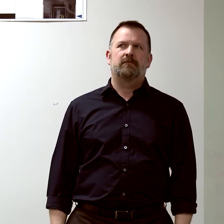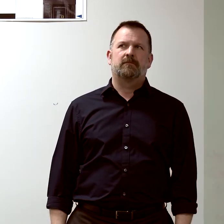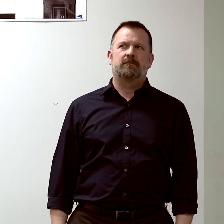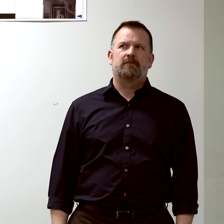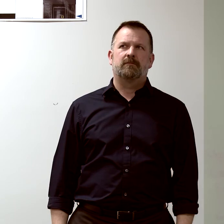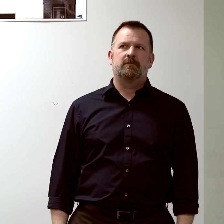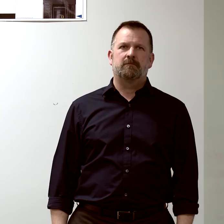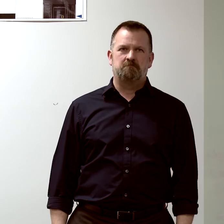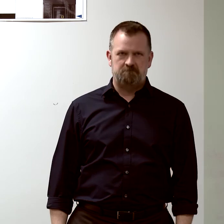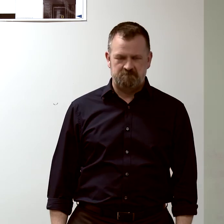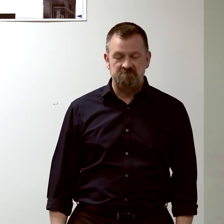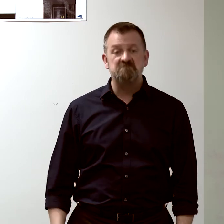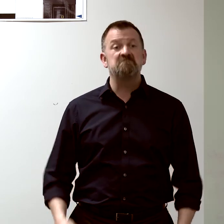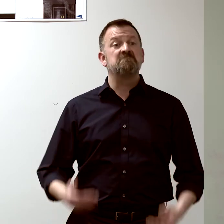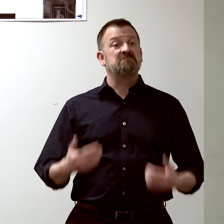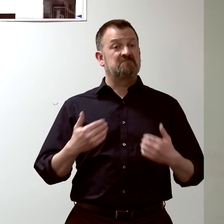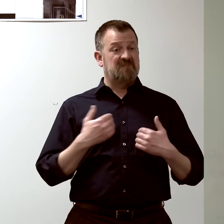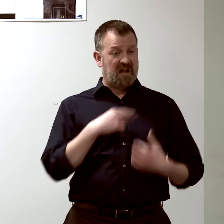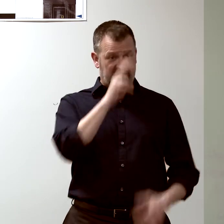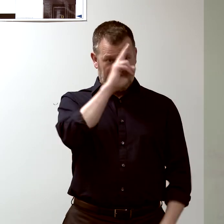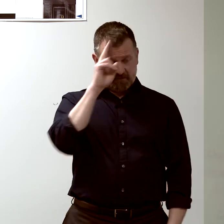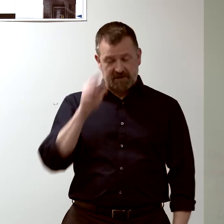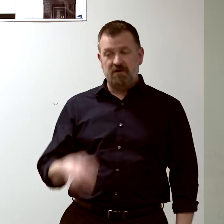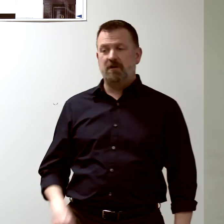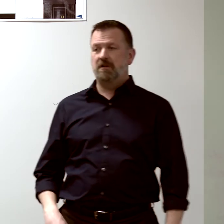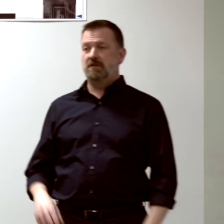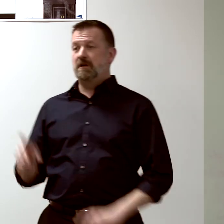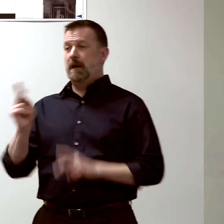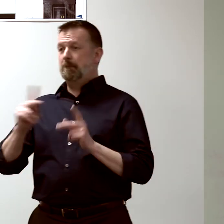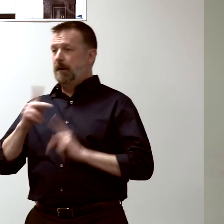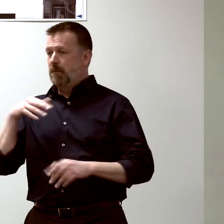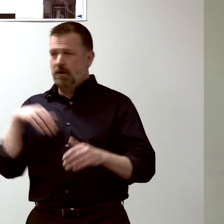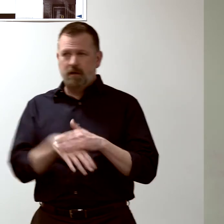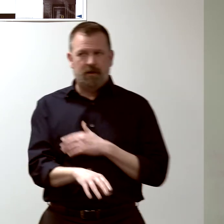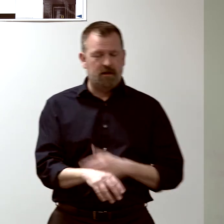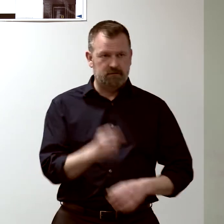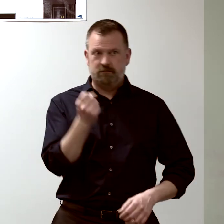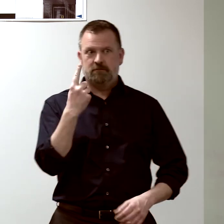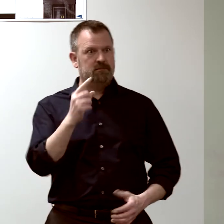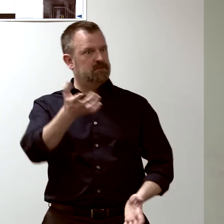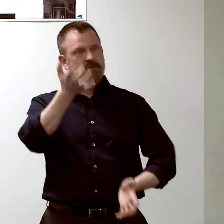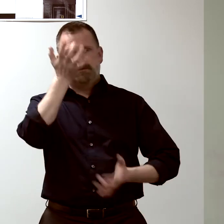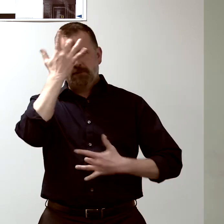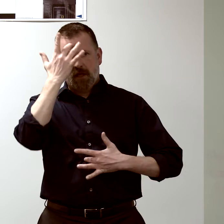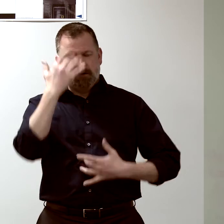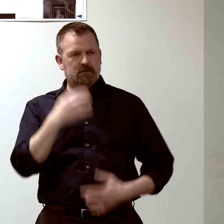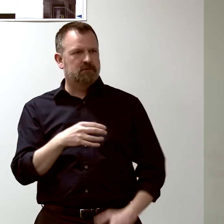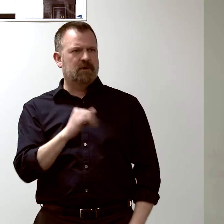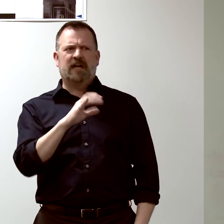"that come into the hospital very sick, "they go to the intensive care unit...